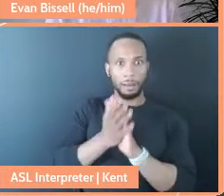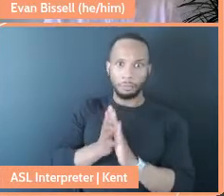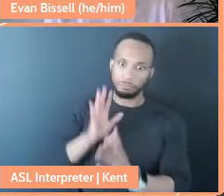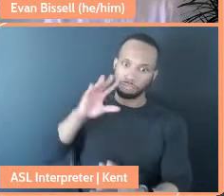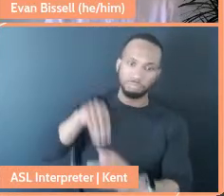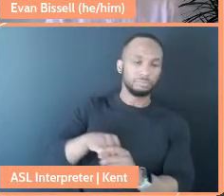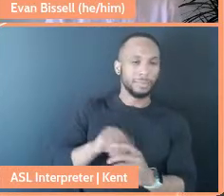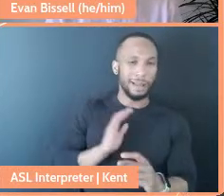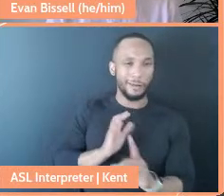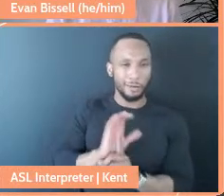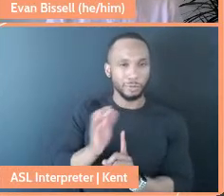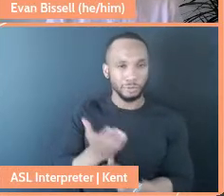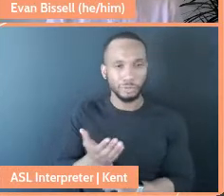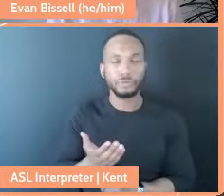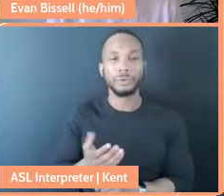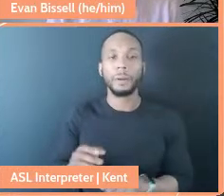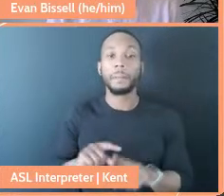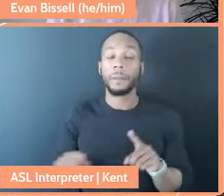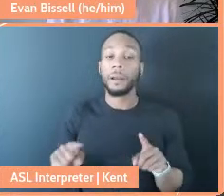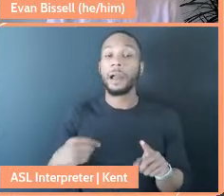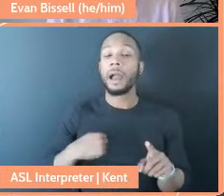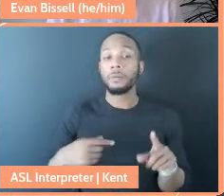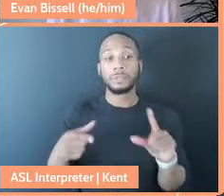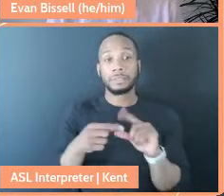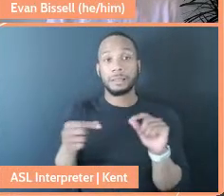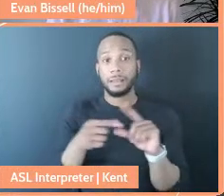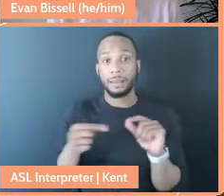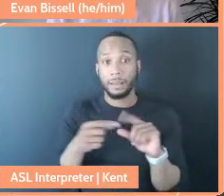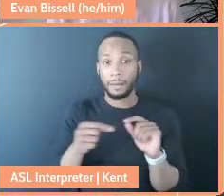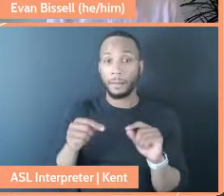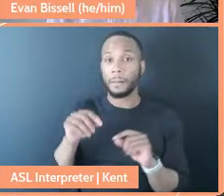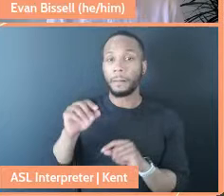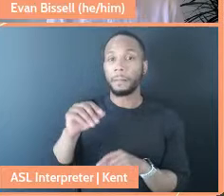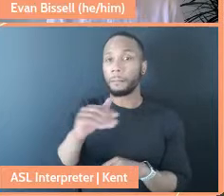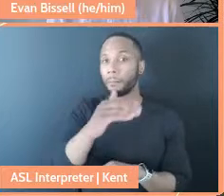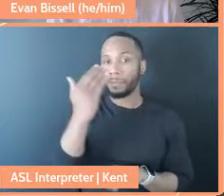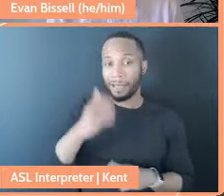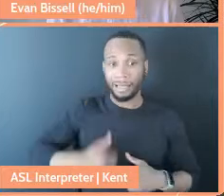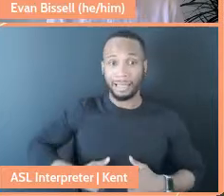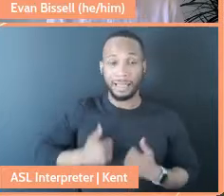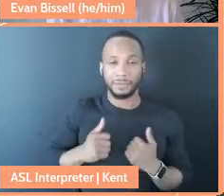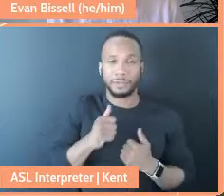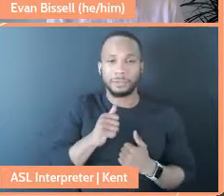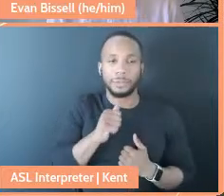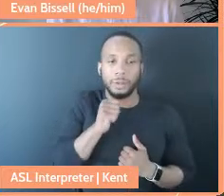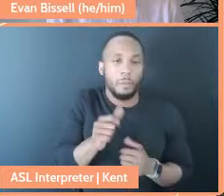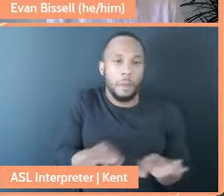as a saying. But I was saying, "Black lives don't matter in this country. The problem is not